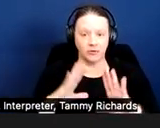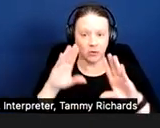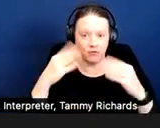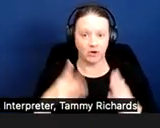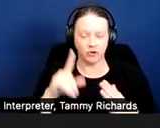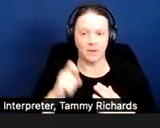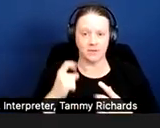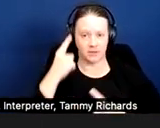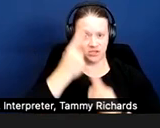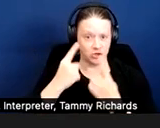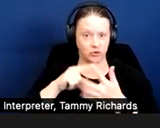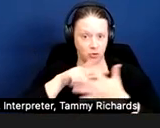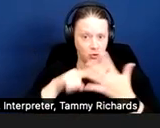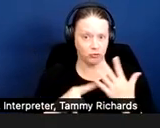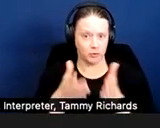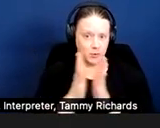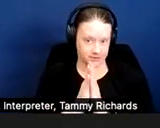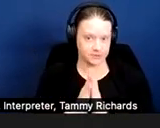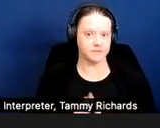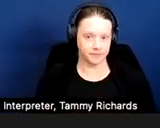those requests.